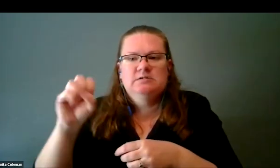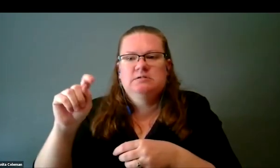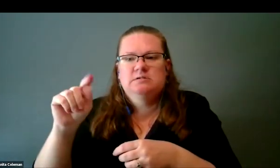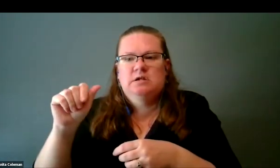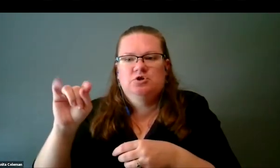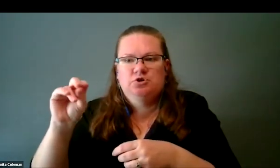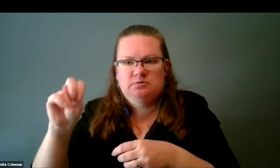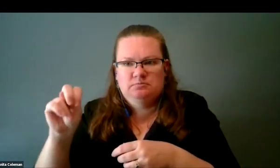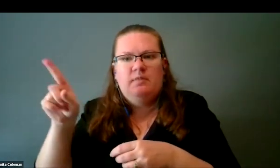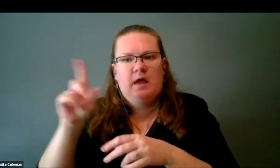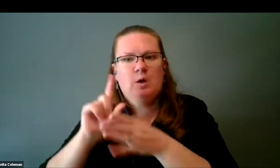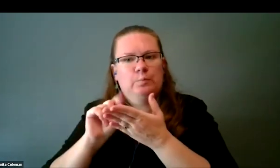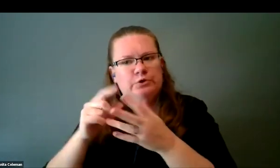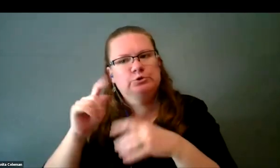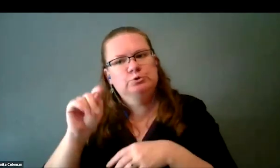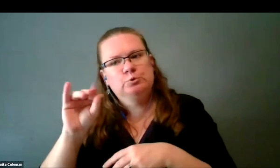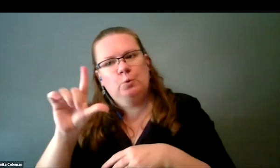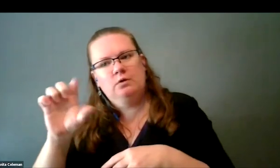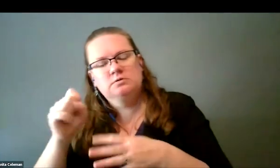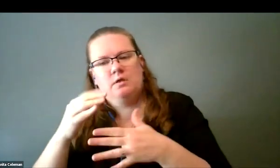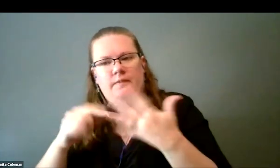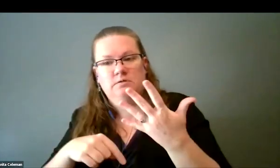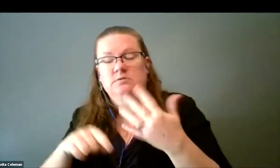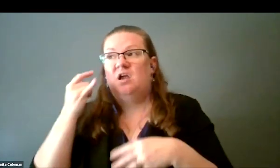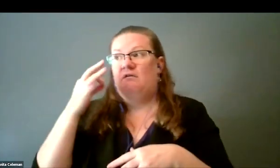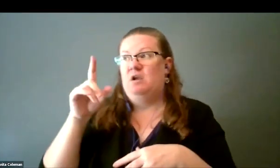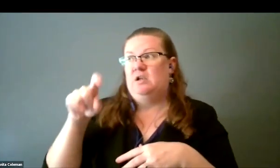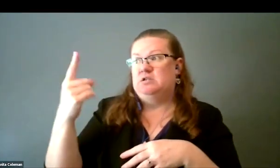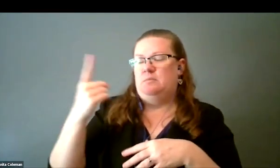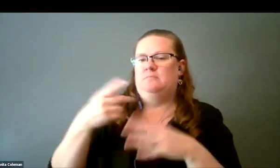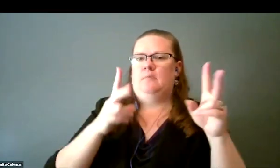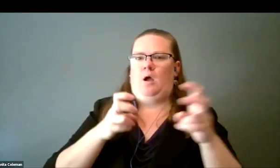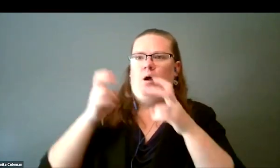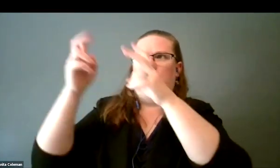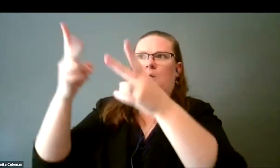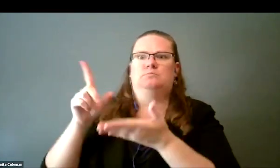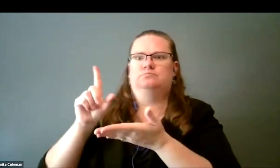and they can print tools and other stuff. If they need something, you can upload the file and then they print it.